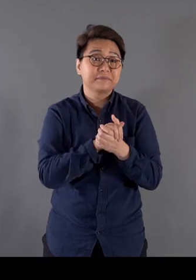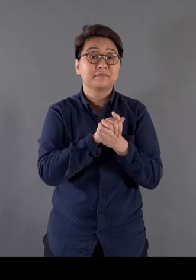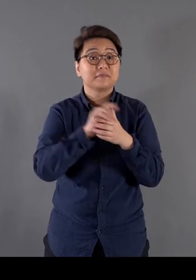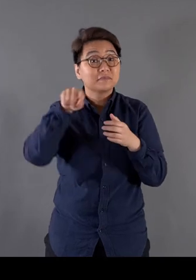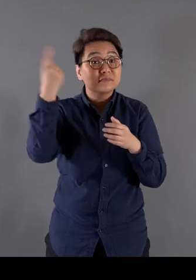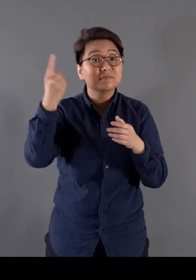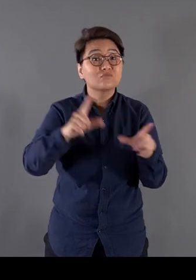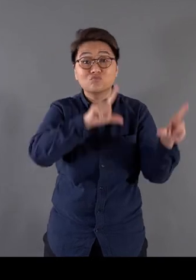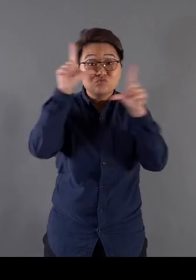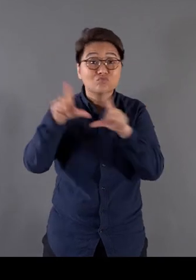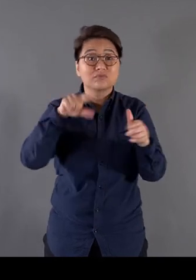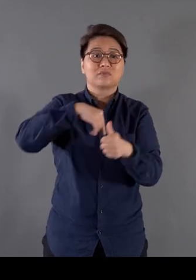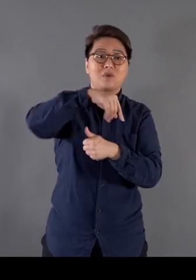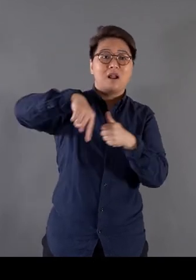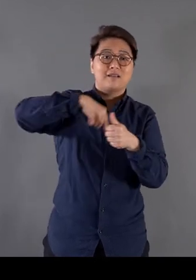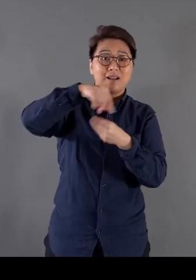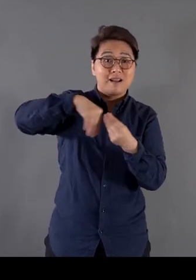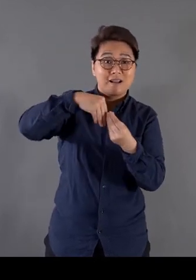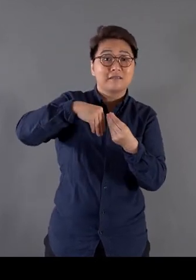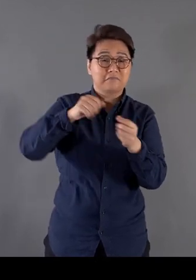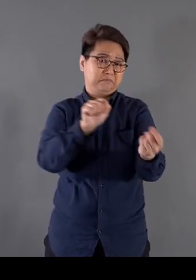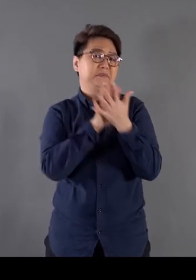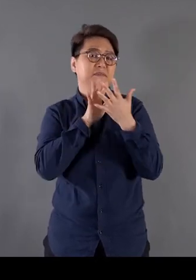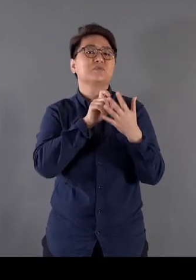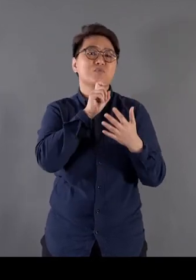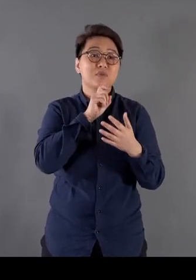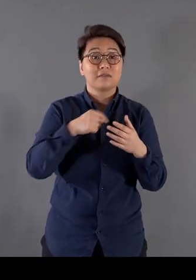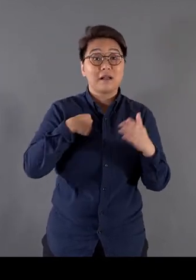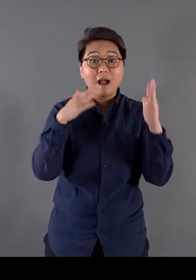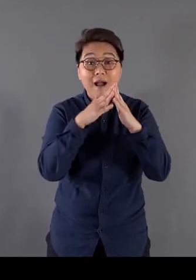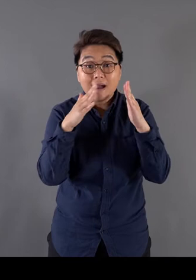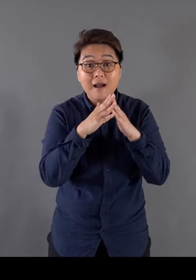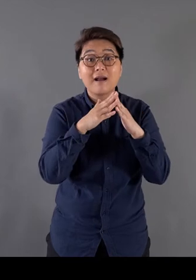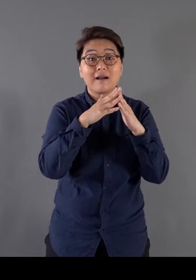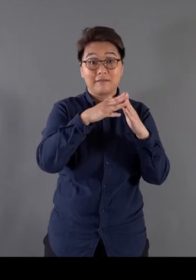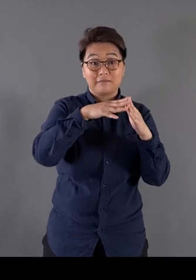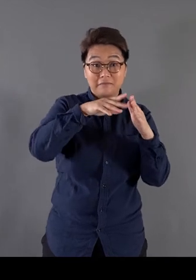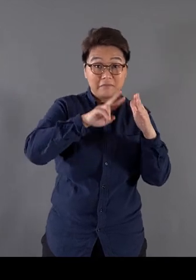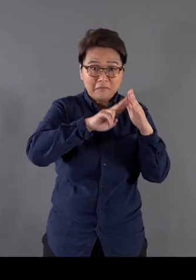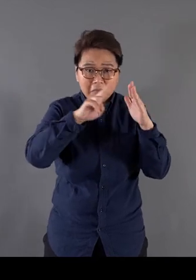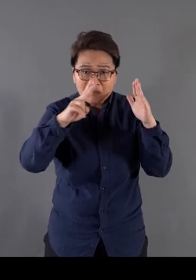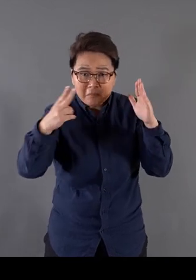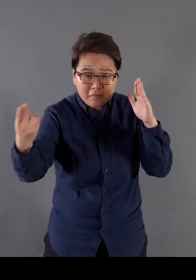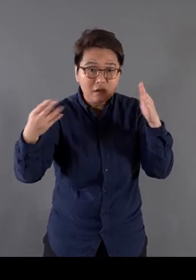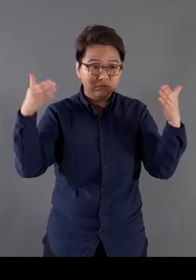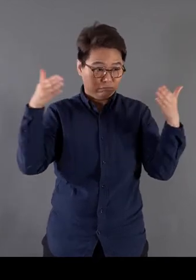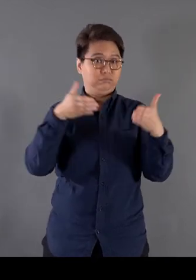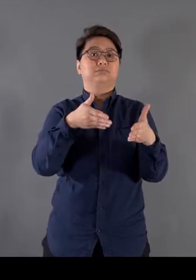'Family' also relates to the environment in which I live I was very much concerned with the changes in my family